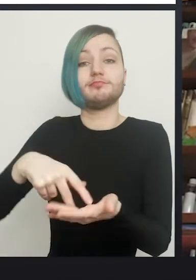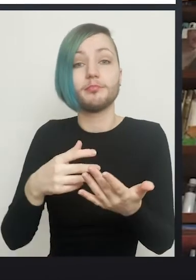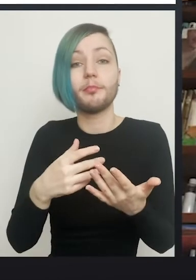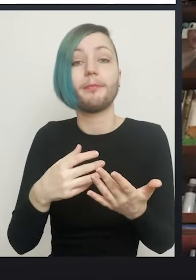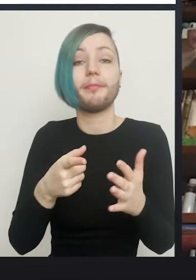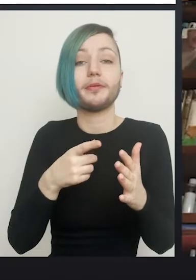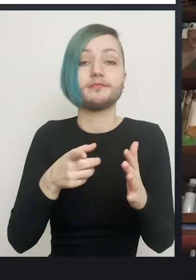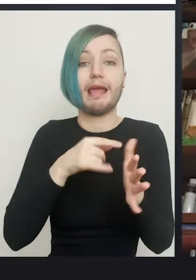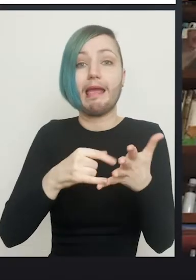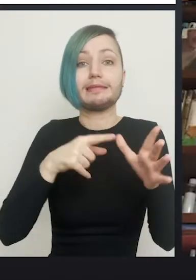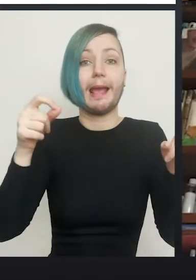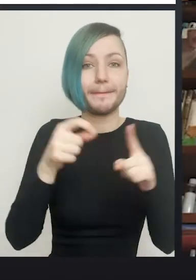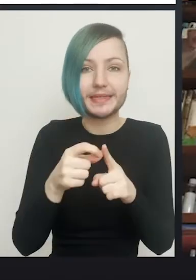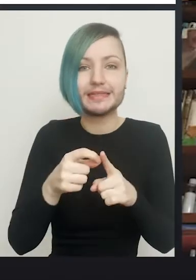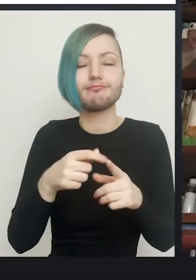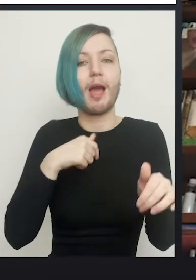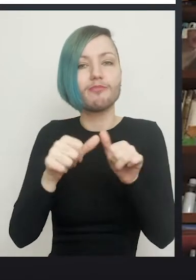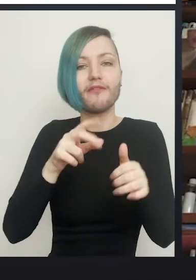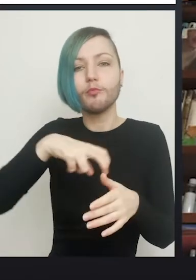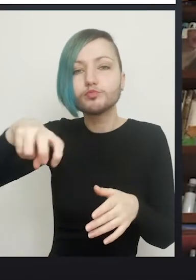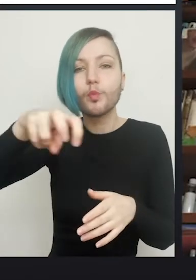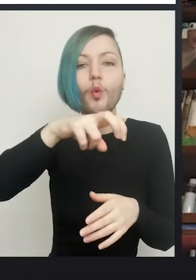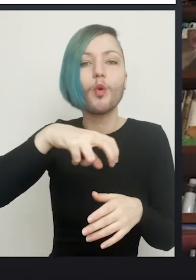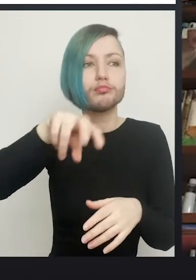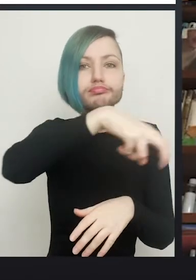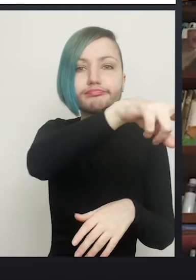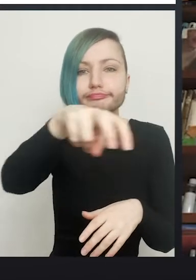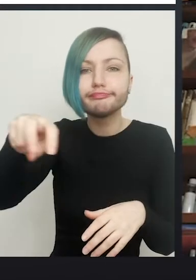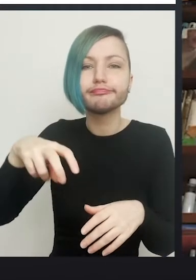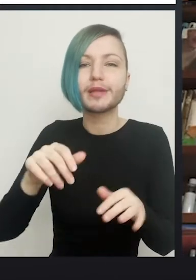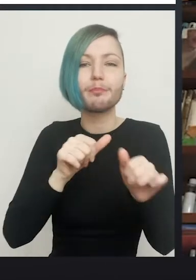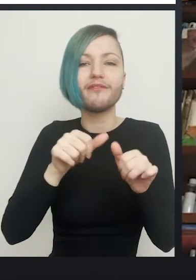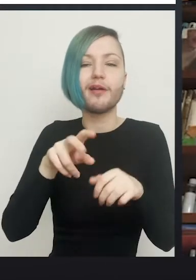they were walking around their rooms, walking around the ward than lying in bed growing DVTs.